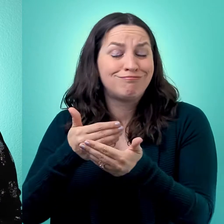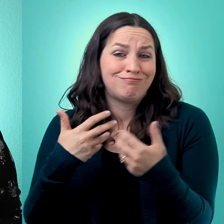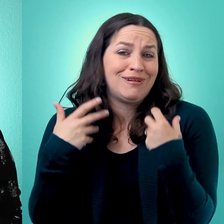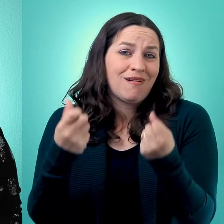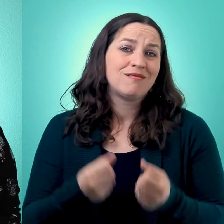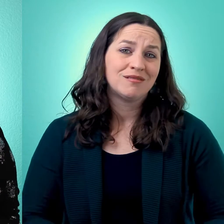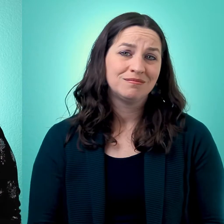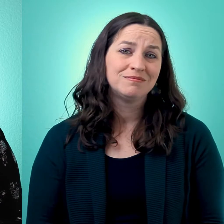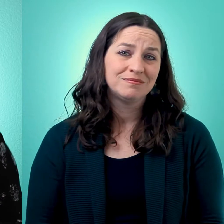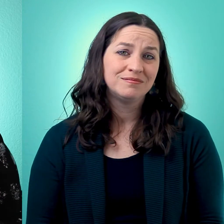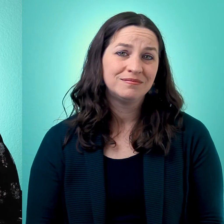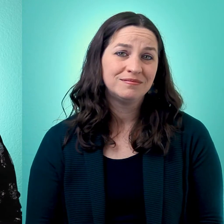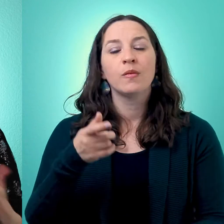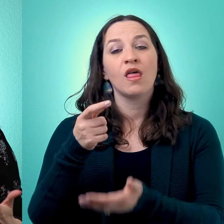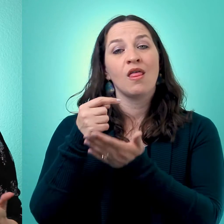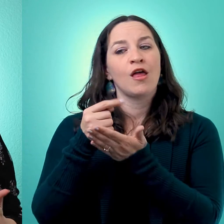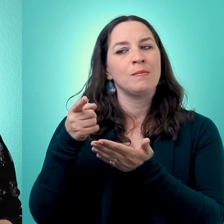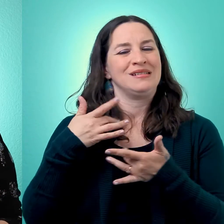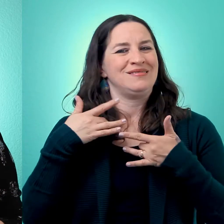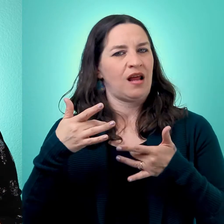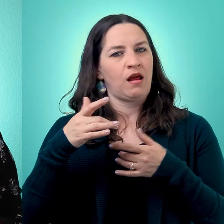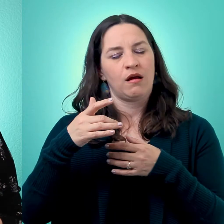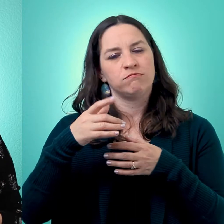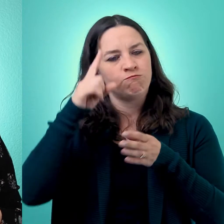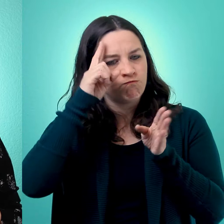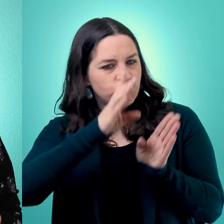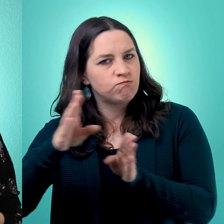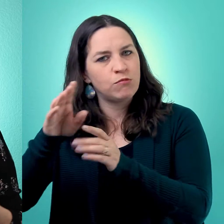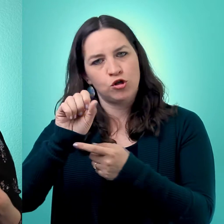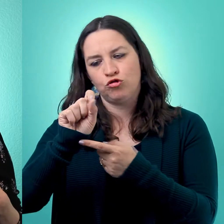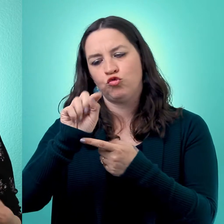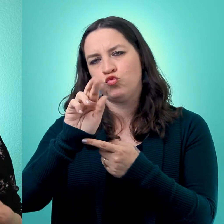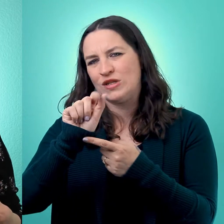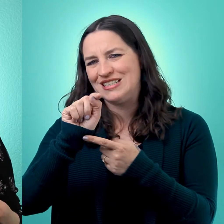that you maybe didn't even know were there. Therapy is very strategic. Your therapist is trained, which means